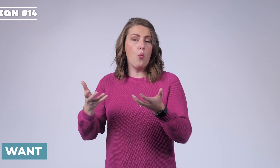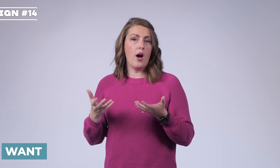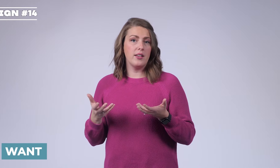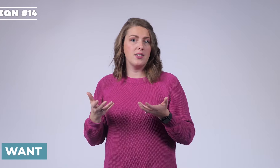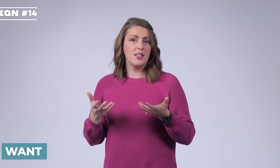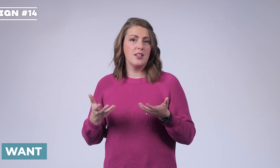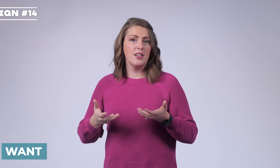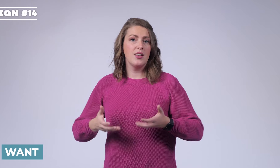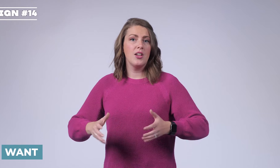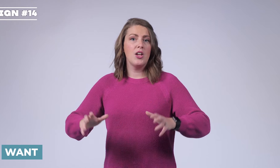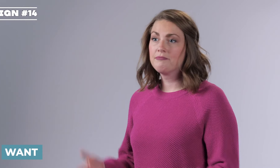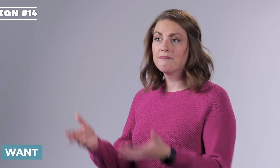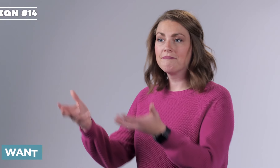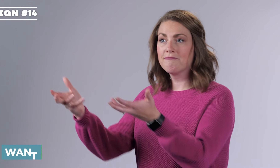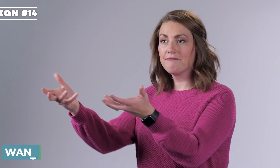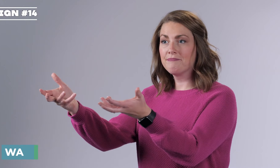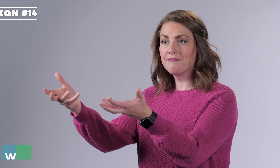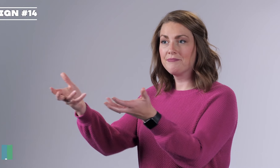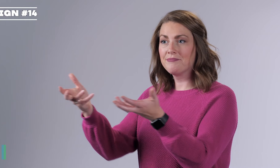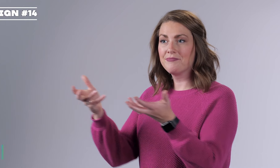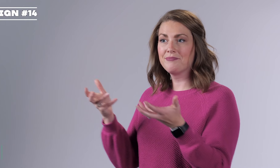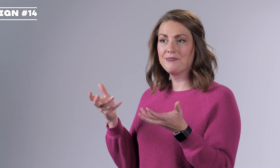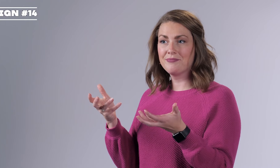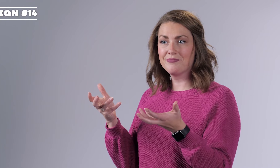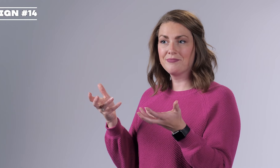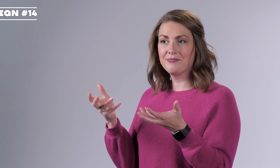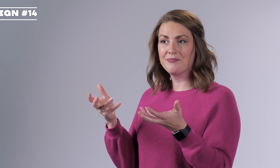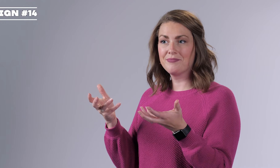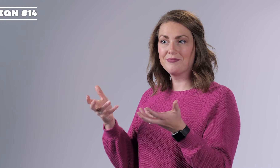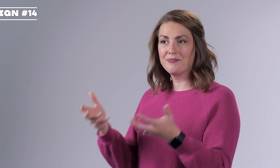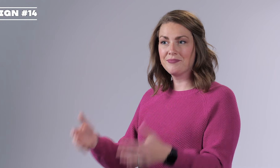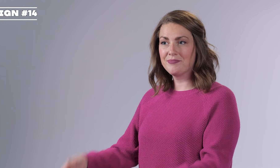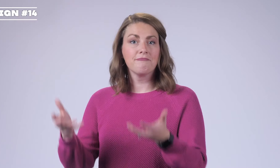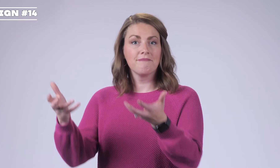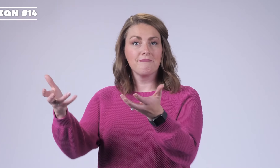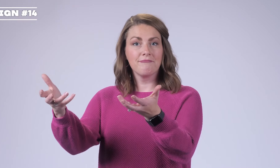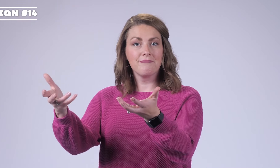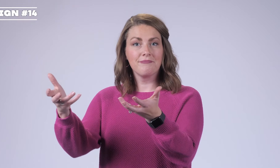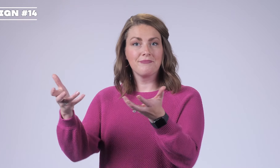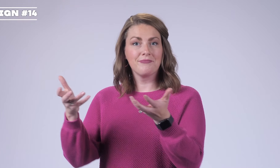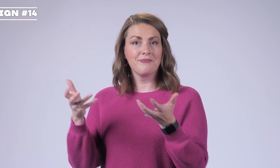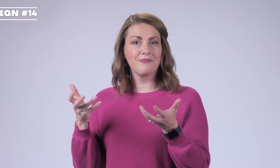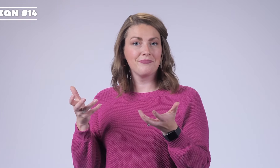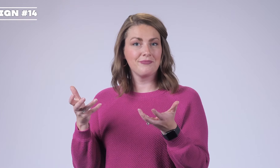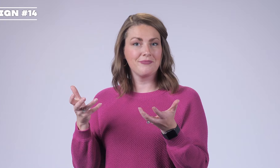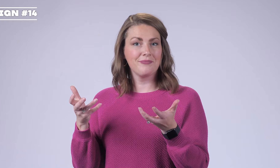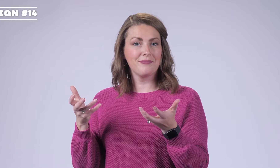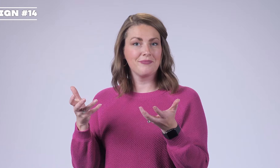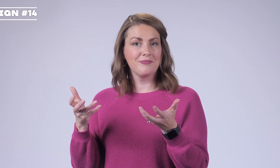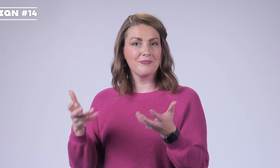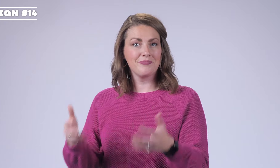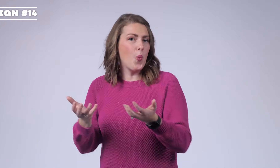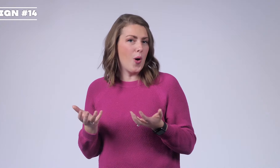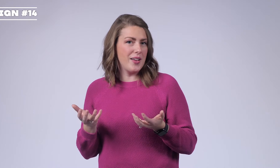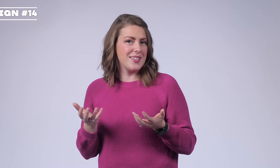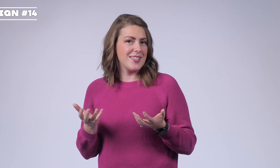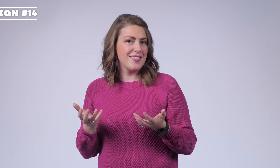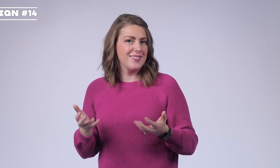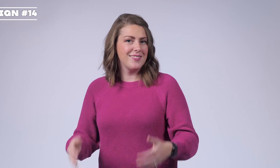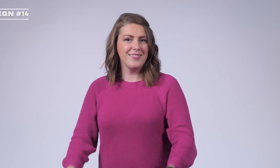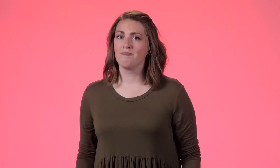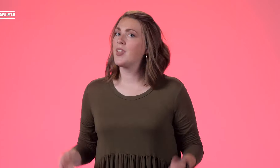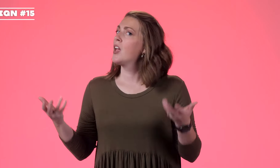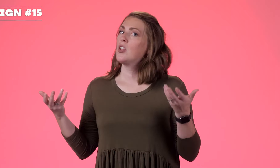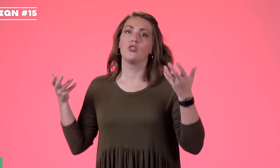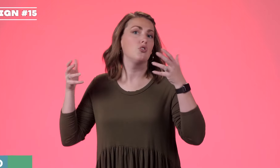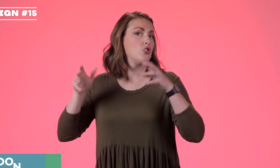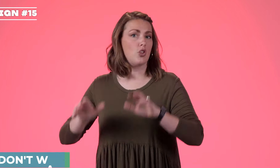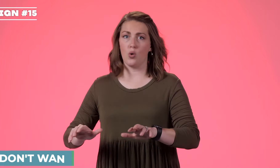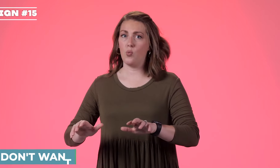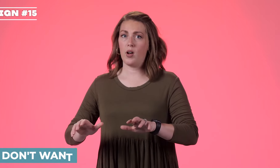'want', your fingers are like bent '5's pulling in towards yourself, 'want'. 'Don't want',